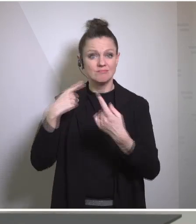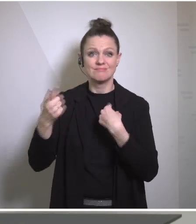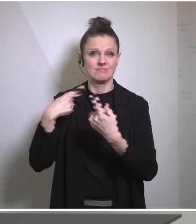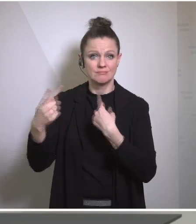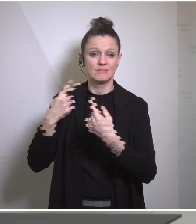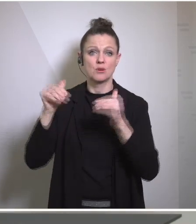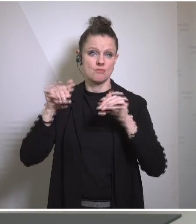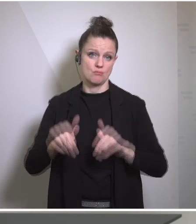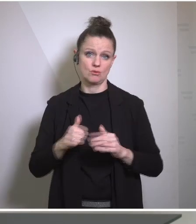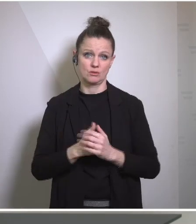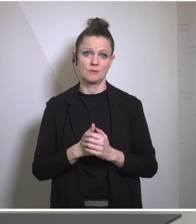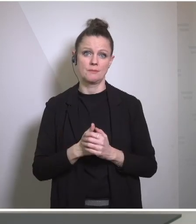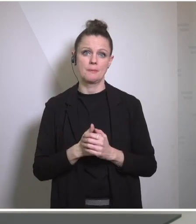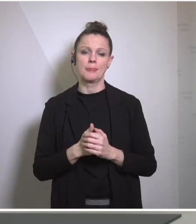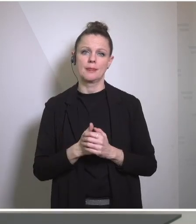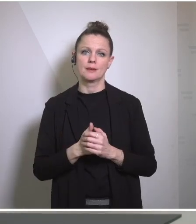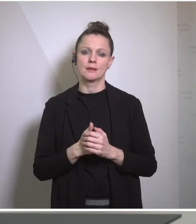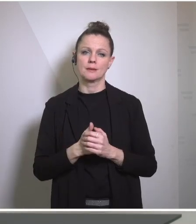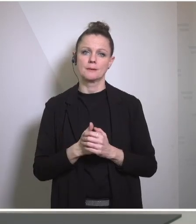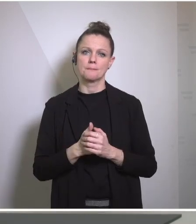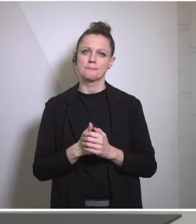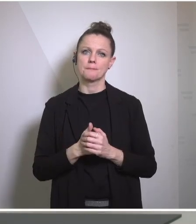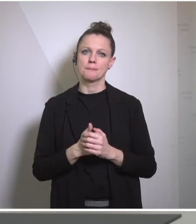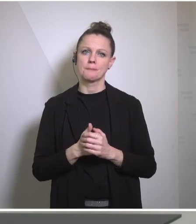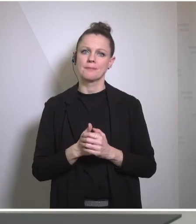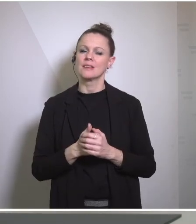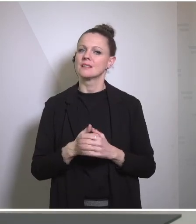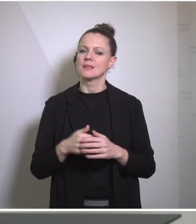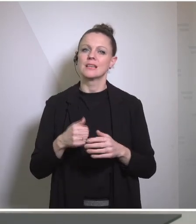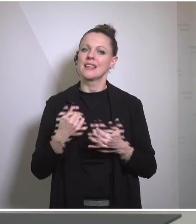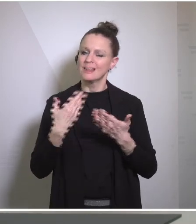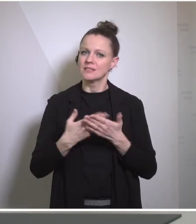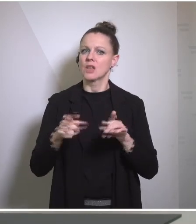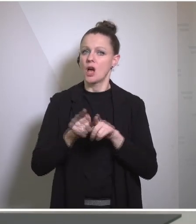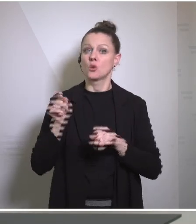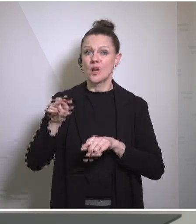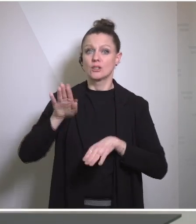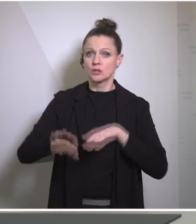the only viable mechanism, the only viable path forward. We need to see good faith, constructive